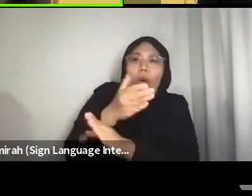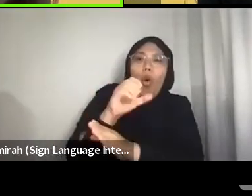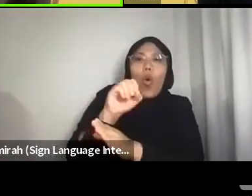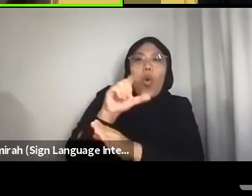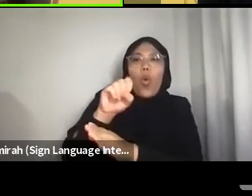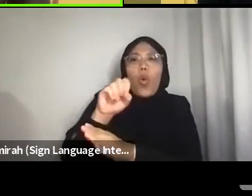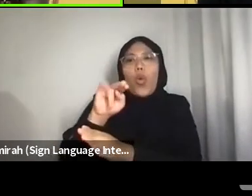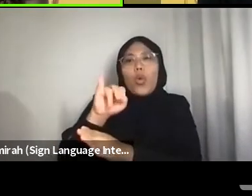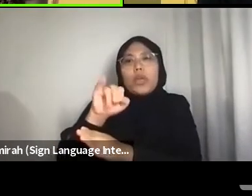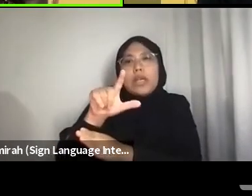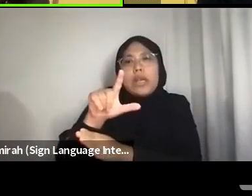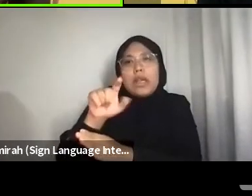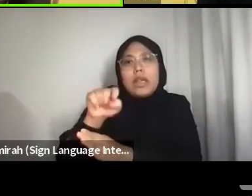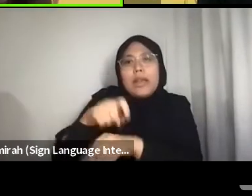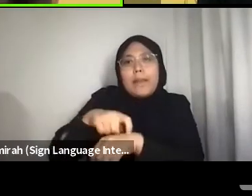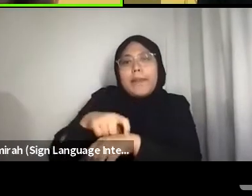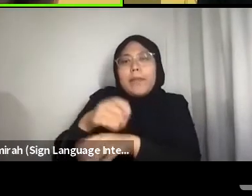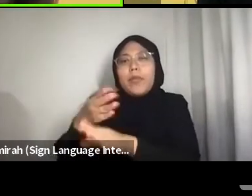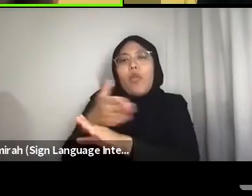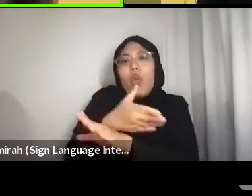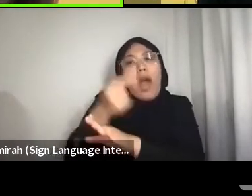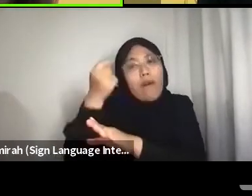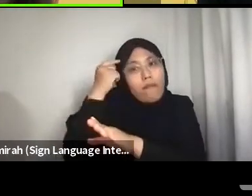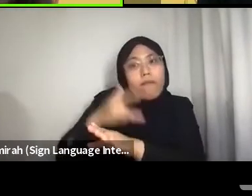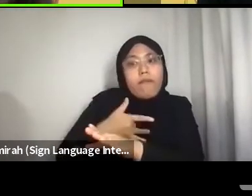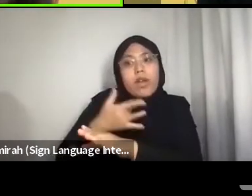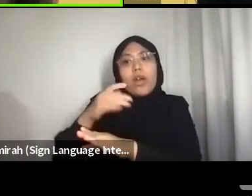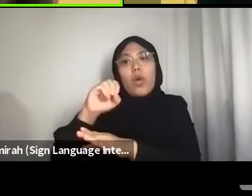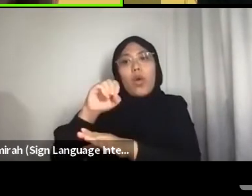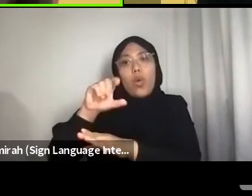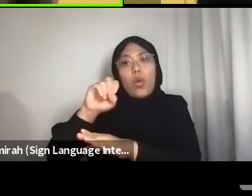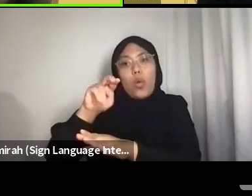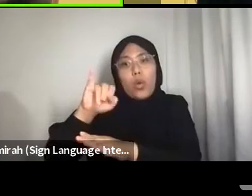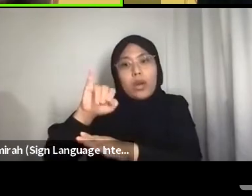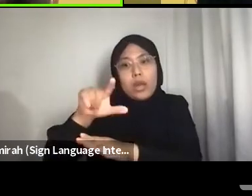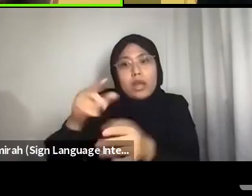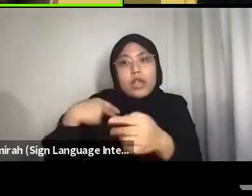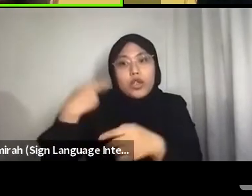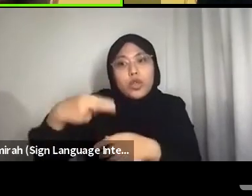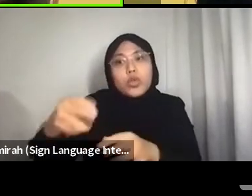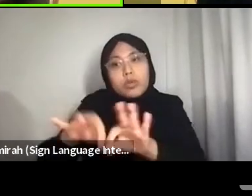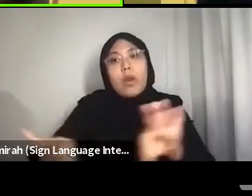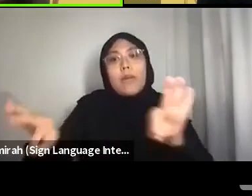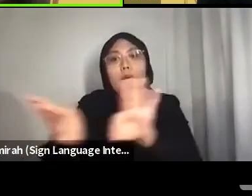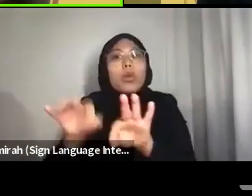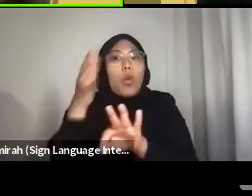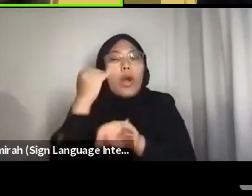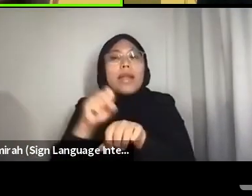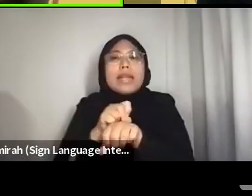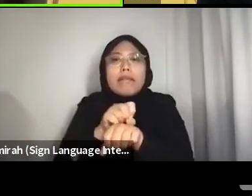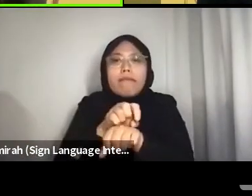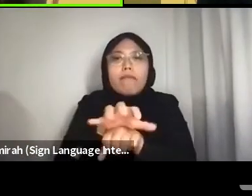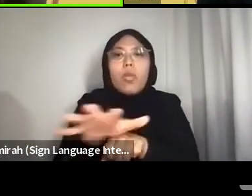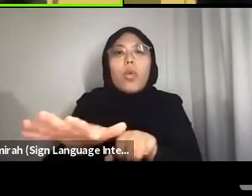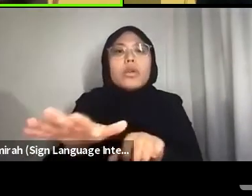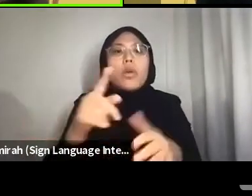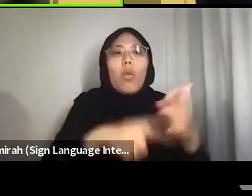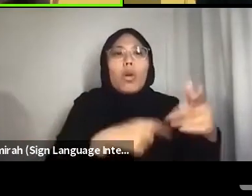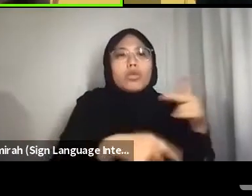So I feel that the colonial history plays a very big part. Because it also influences the kind of stories we read, the books that we read as children,